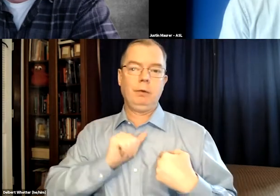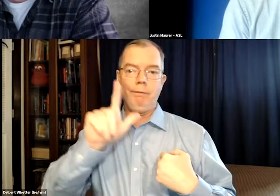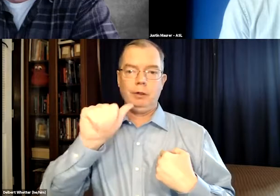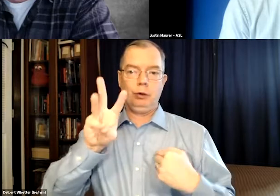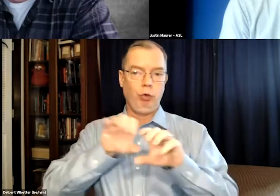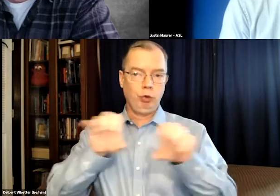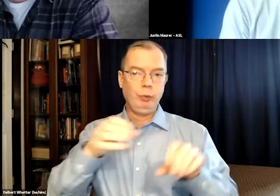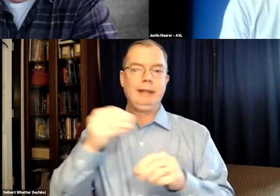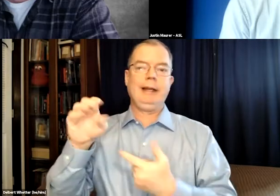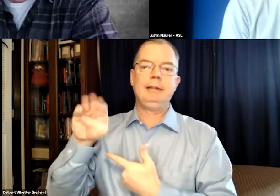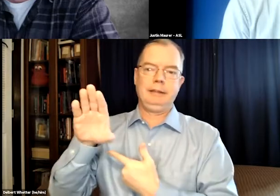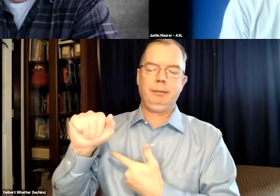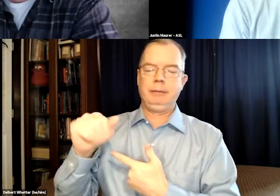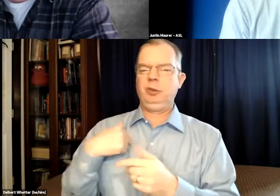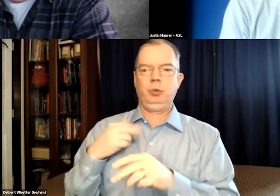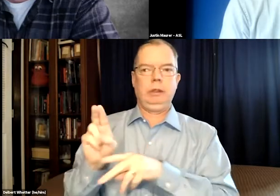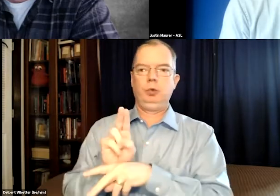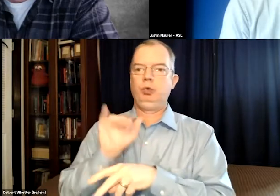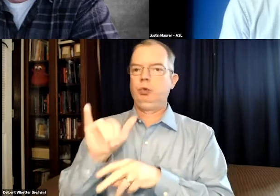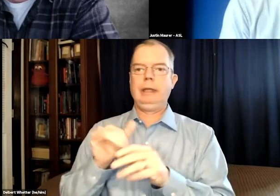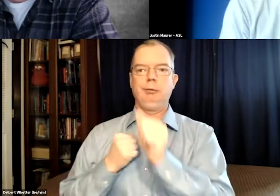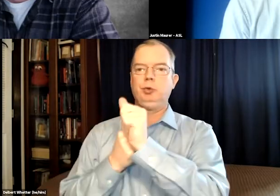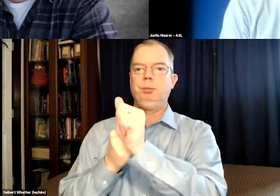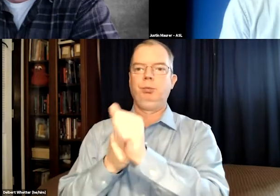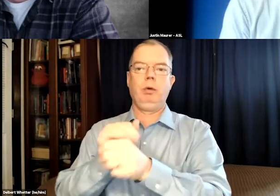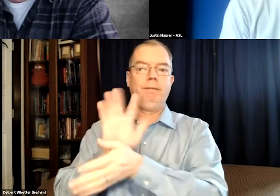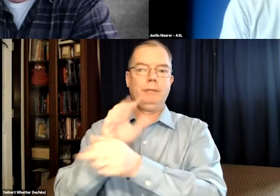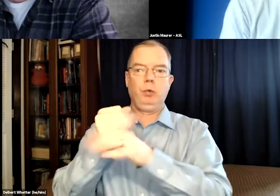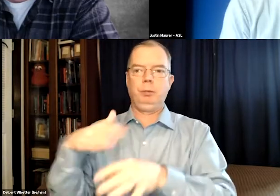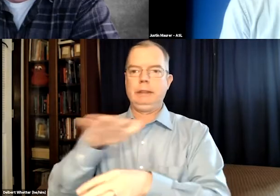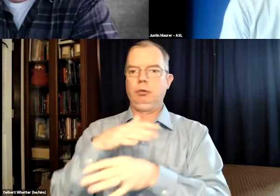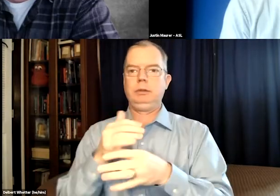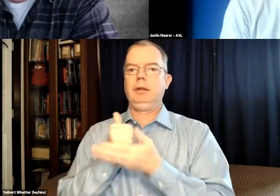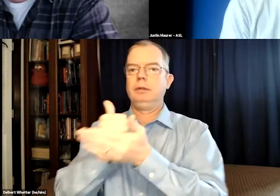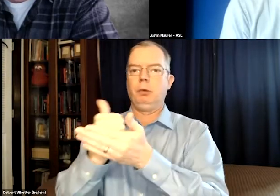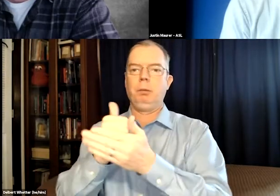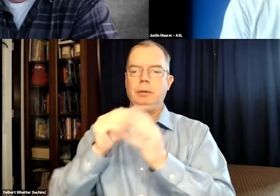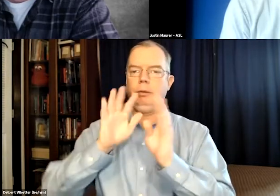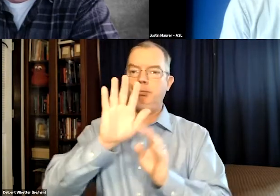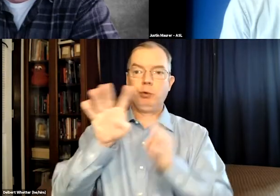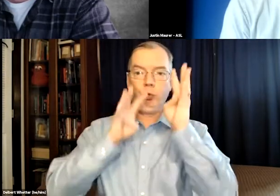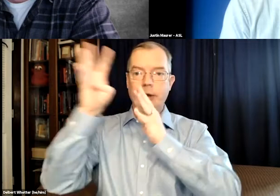And so I also have a law degree. And so I've really used that to support